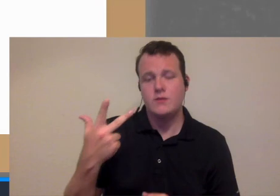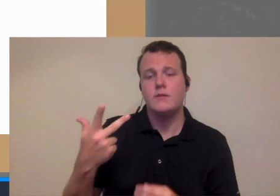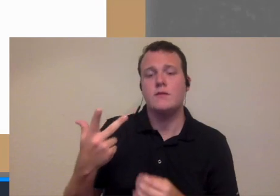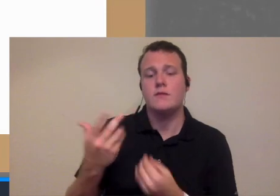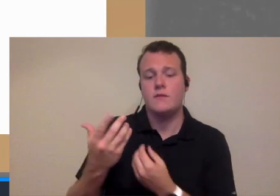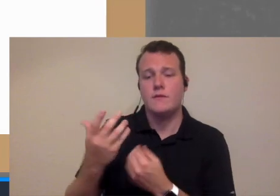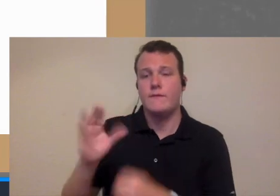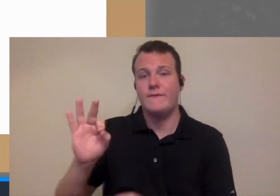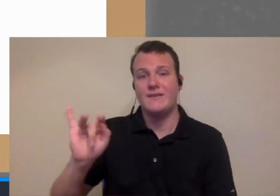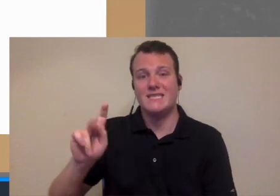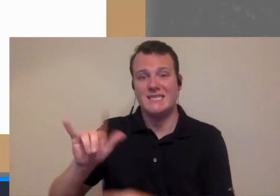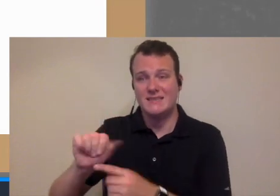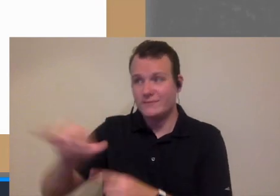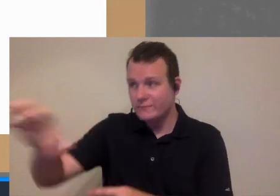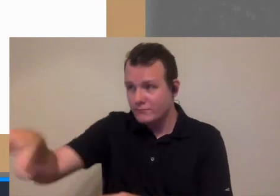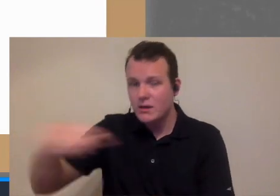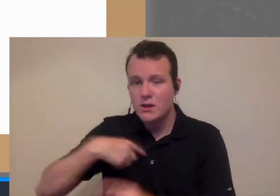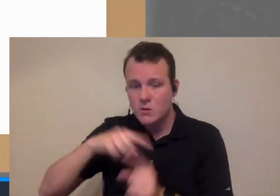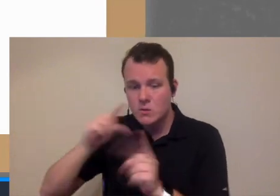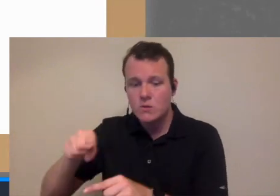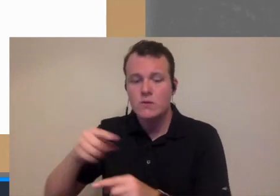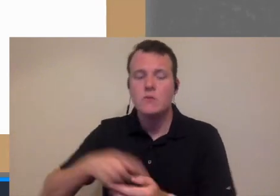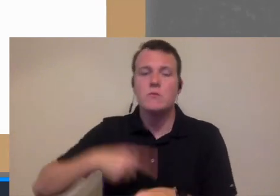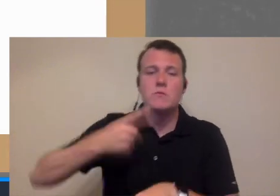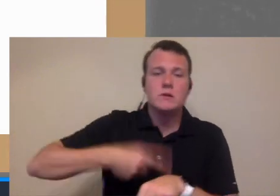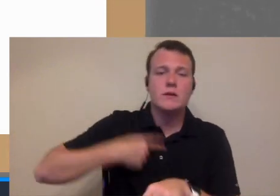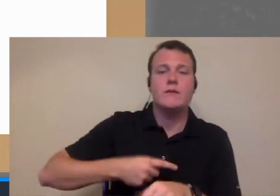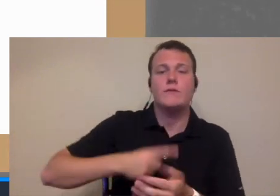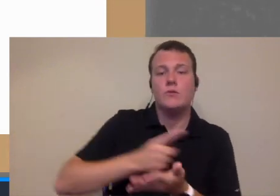able to establish connections with those facilities in one case I had weekly